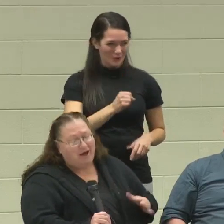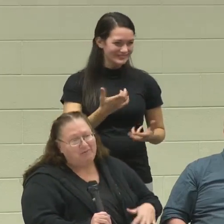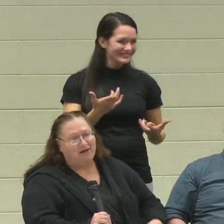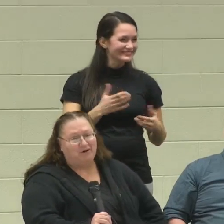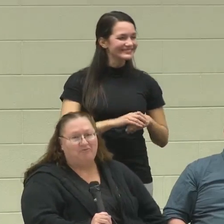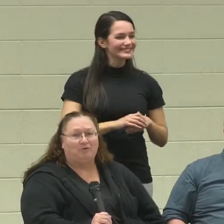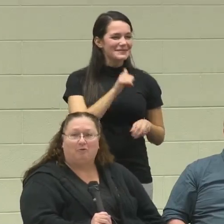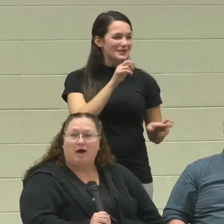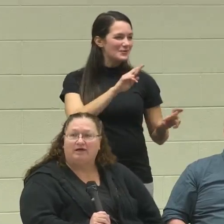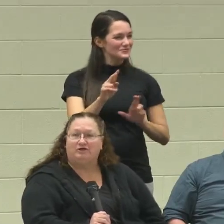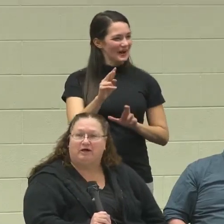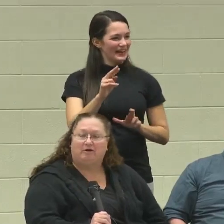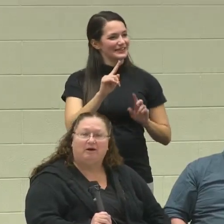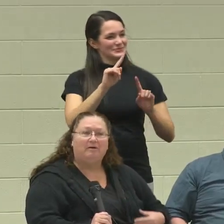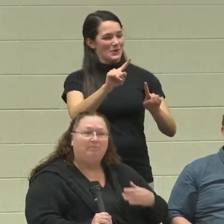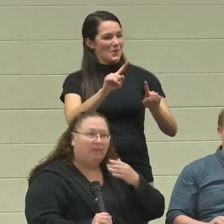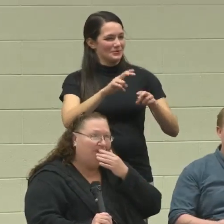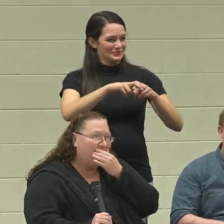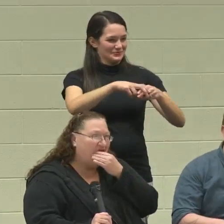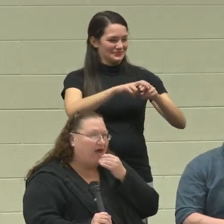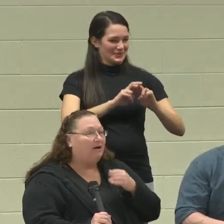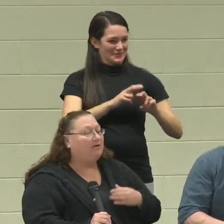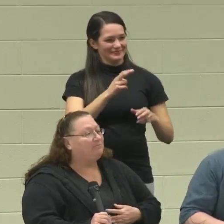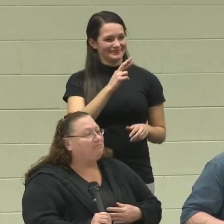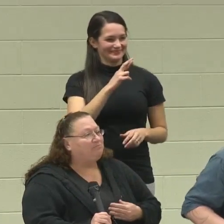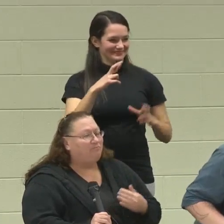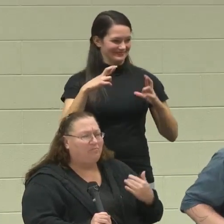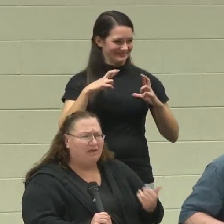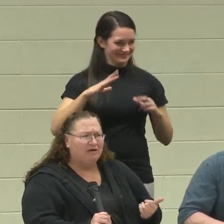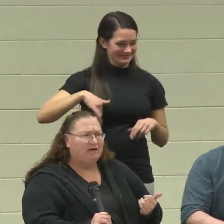I'm not ready for the rocking chair!